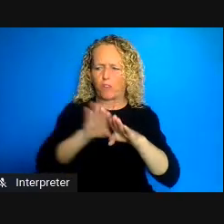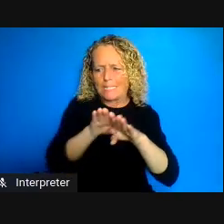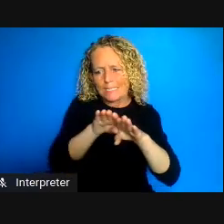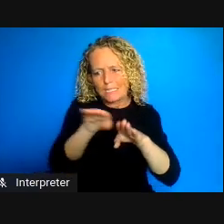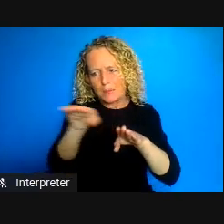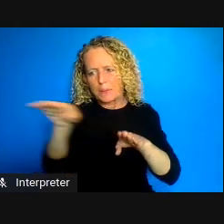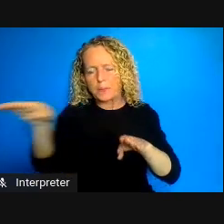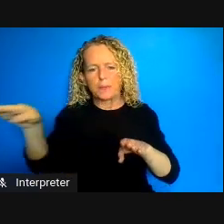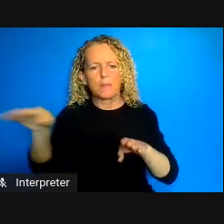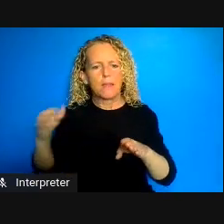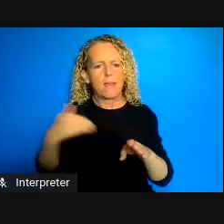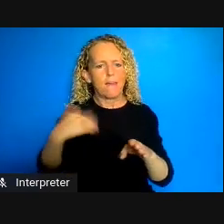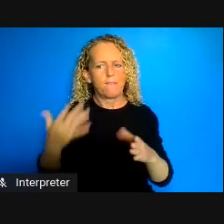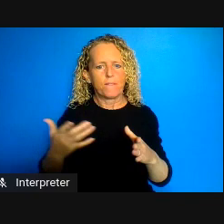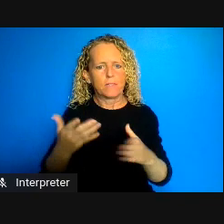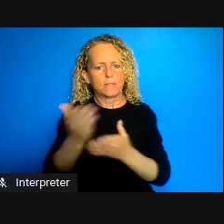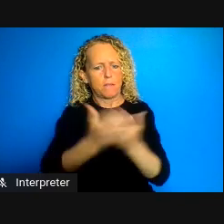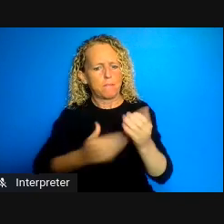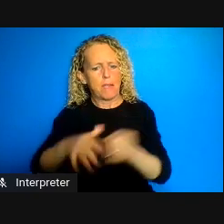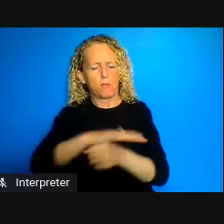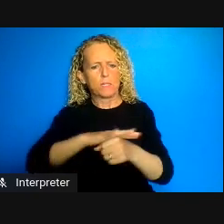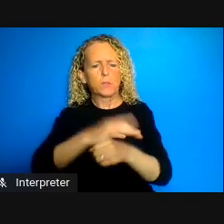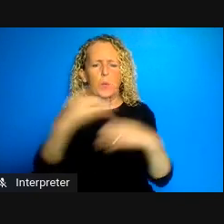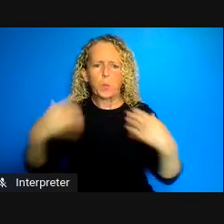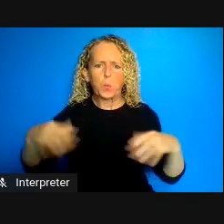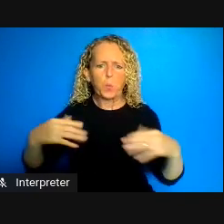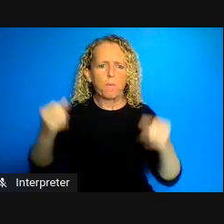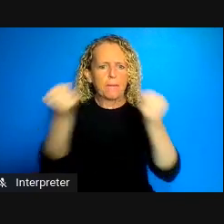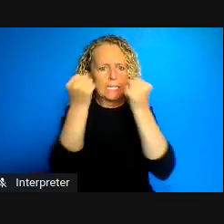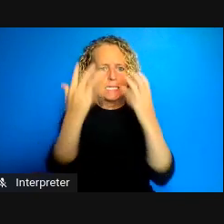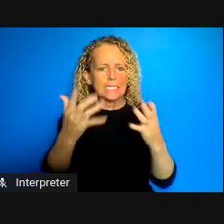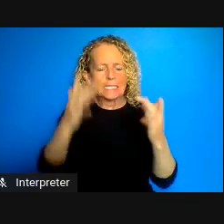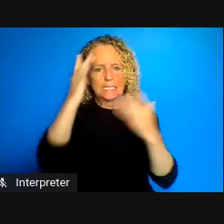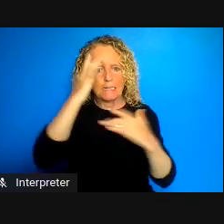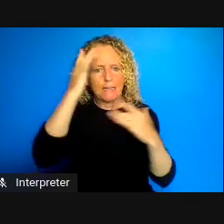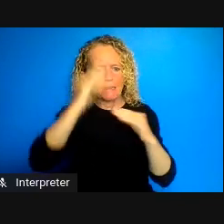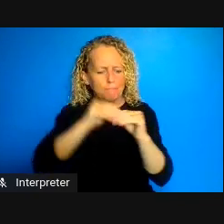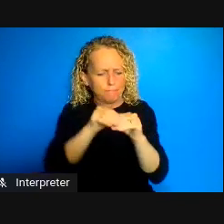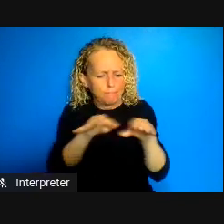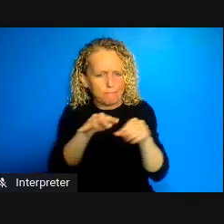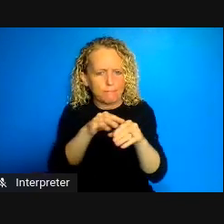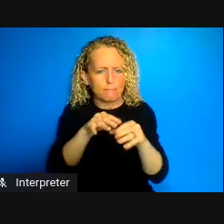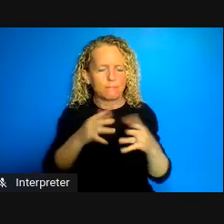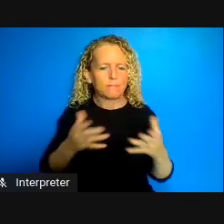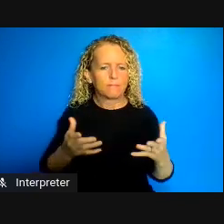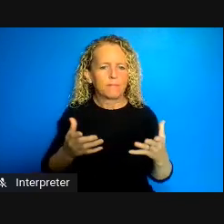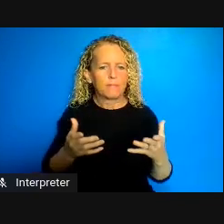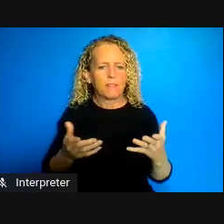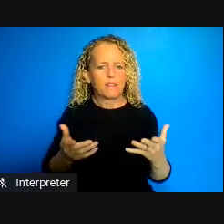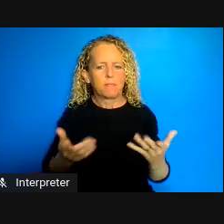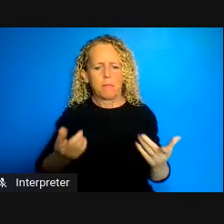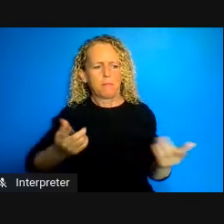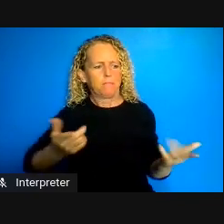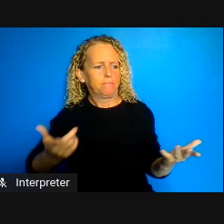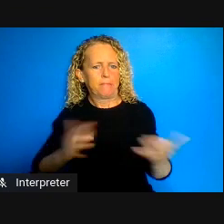and prisons that are essentially not allowing us to do properly flatten it